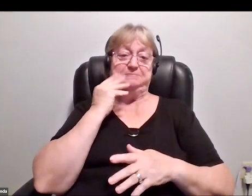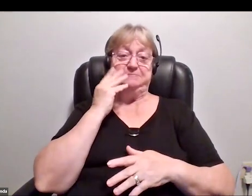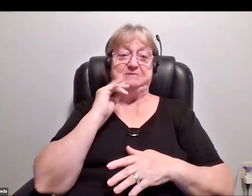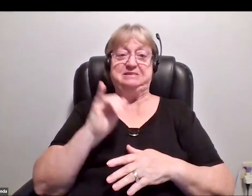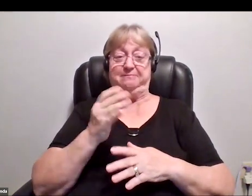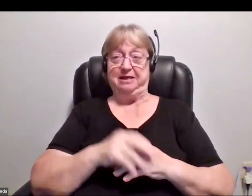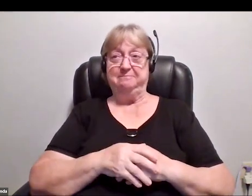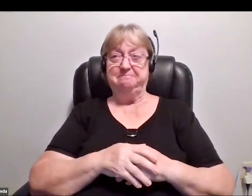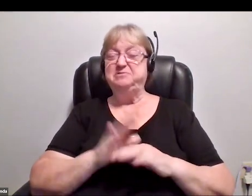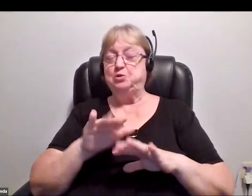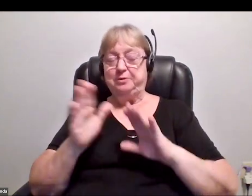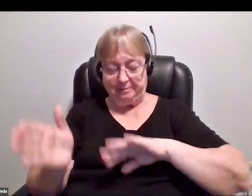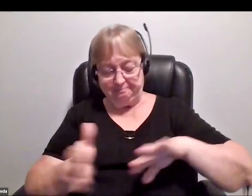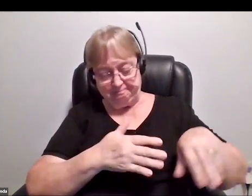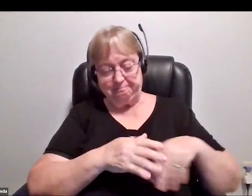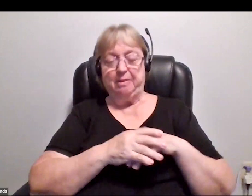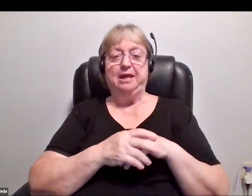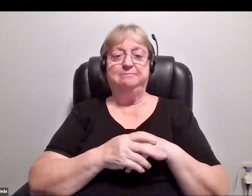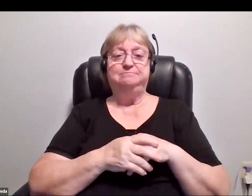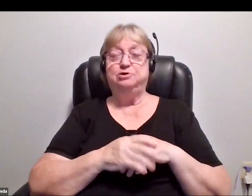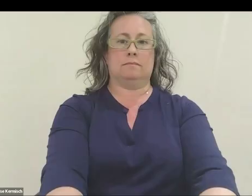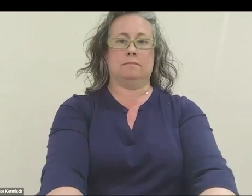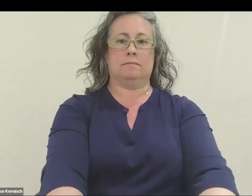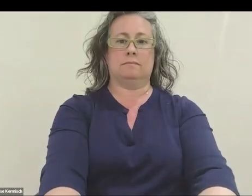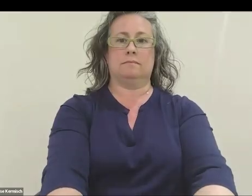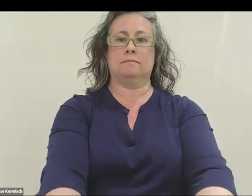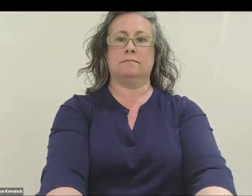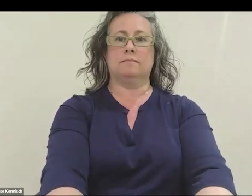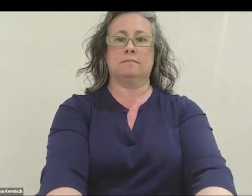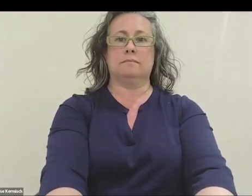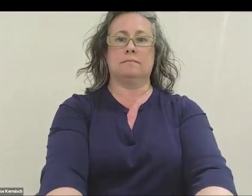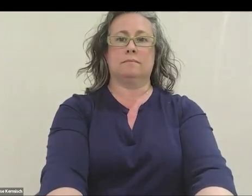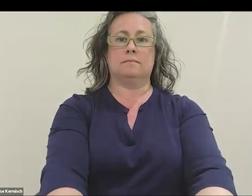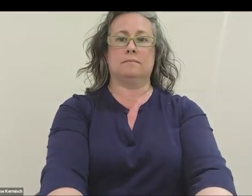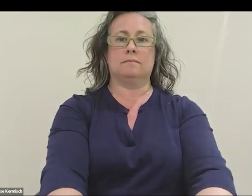That's the end of that. If anyone wants to come back, you took a little break there, you can come back.